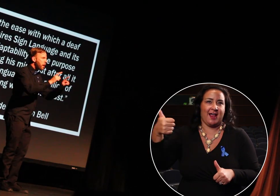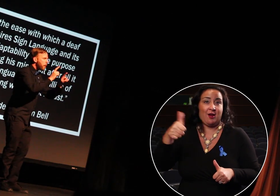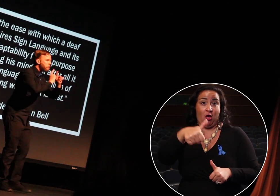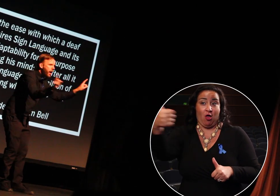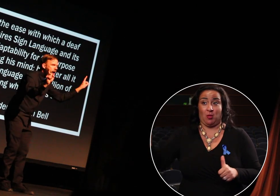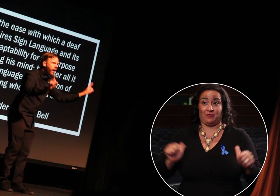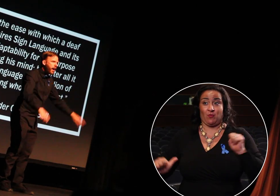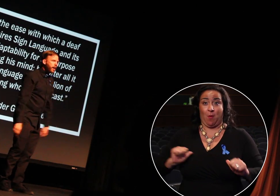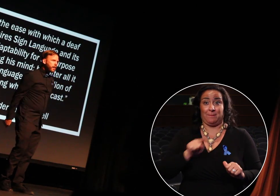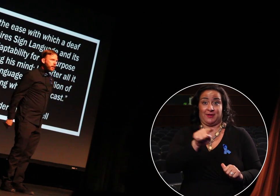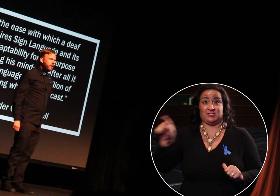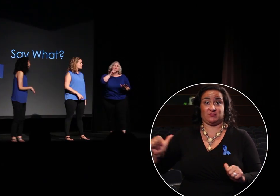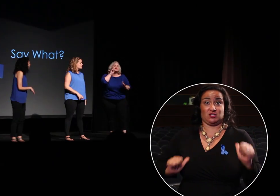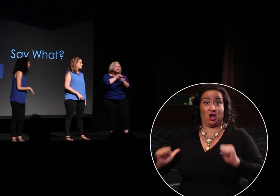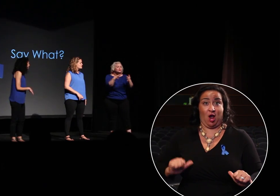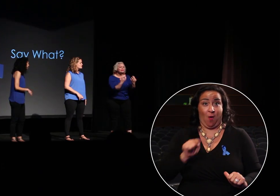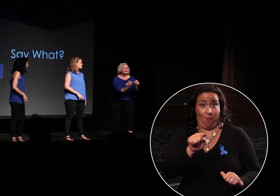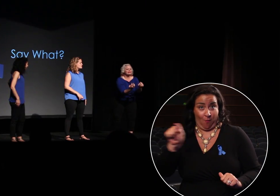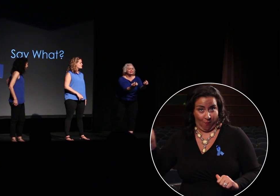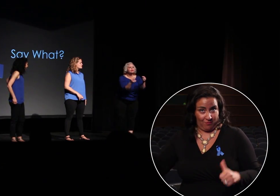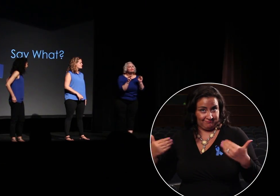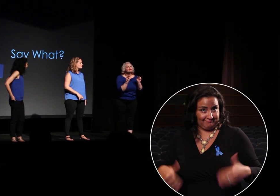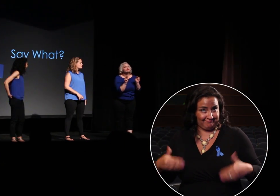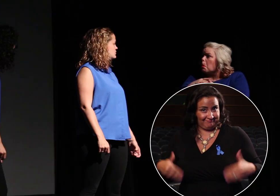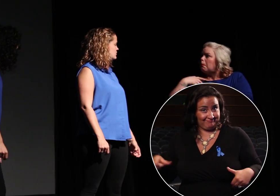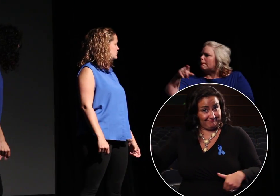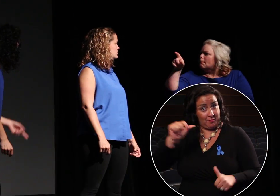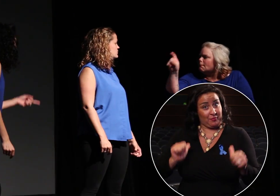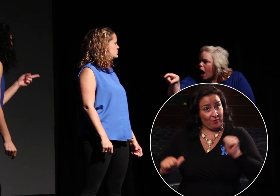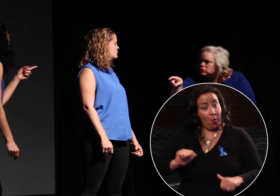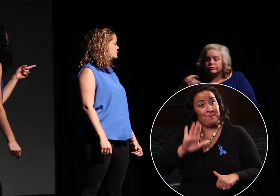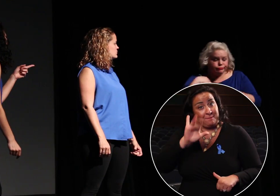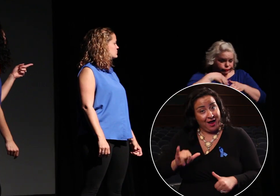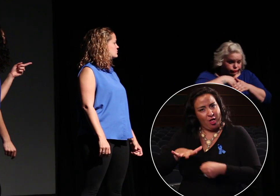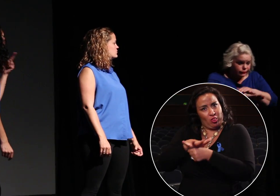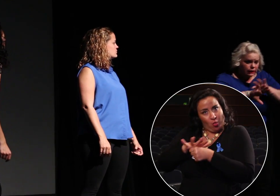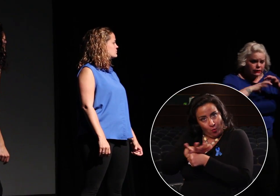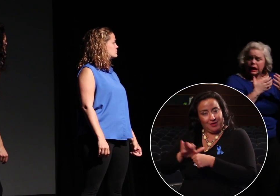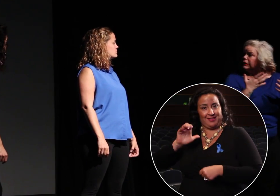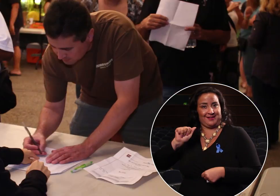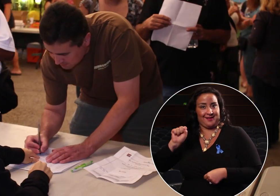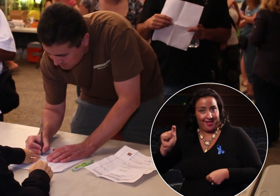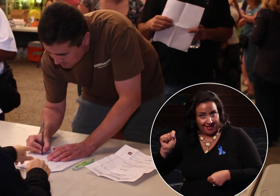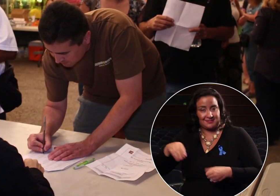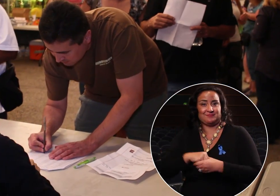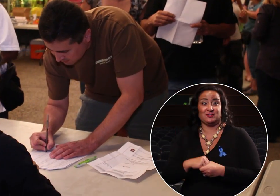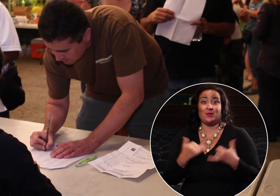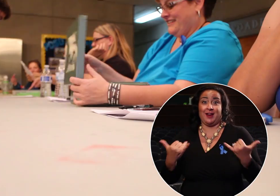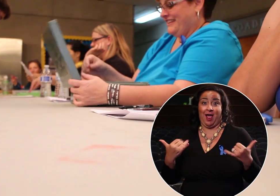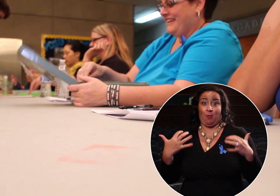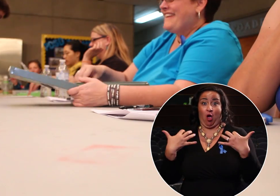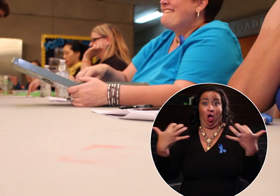10 other performances of the Deafhood monologues, they were all performed by local casts. This time, the